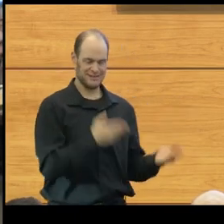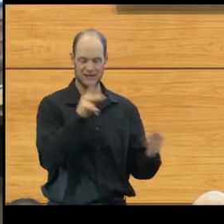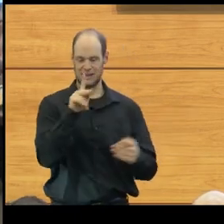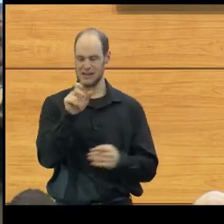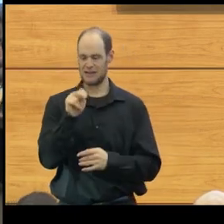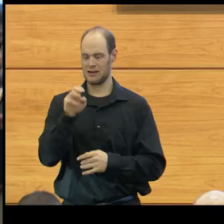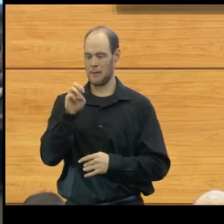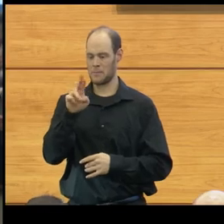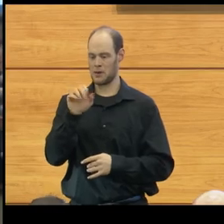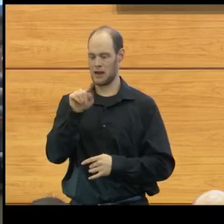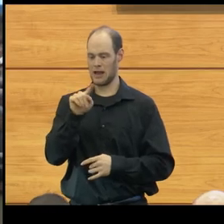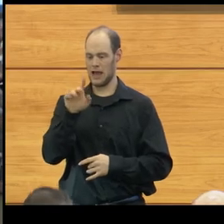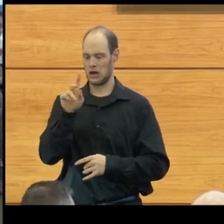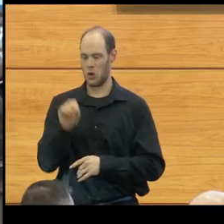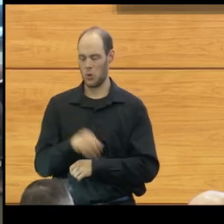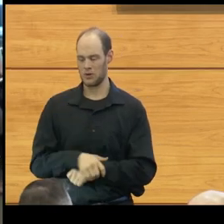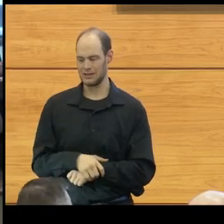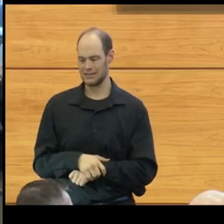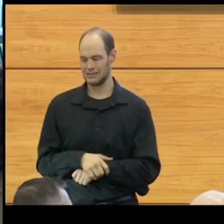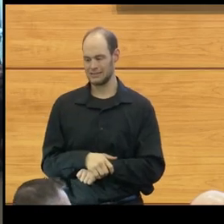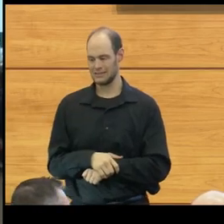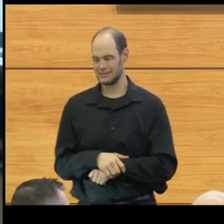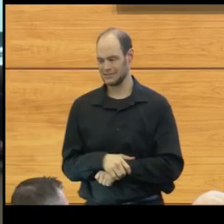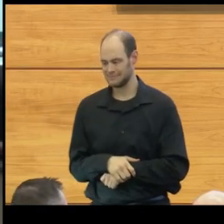(audience applauding)